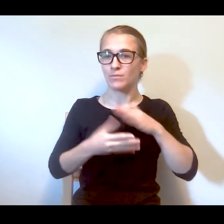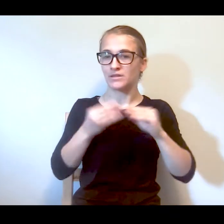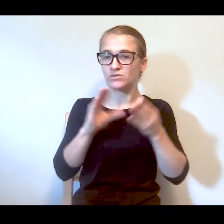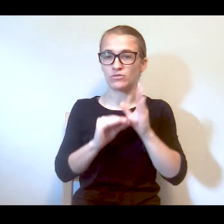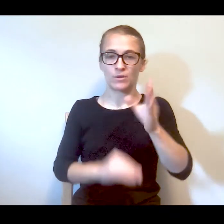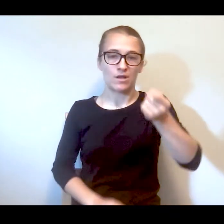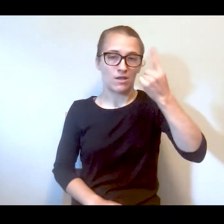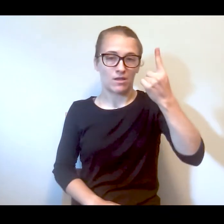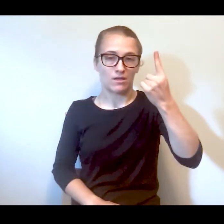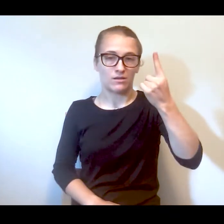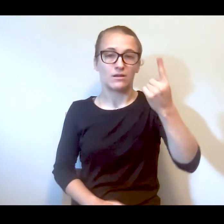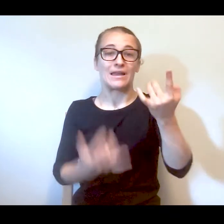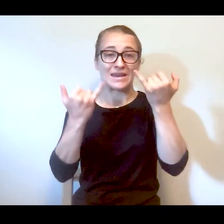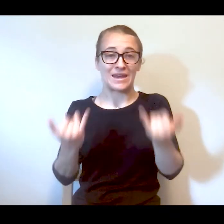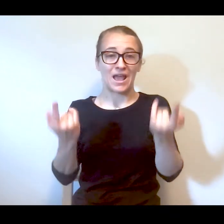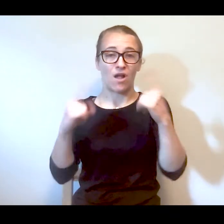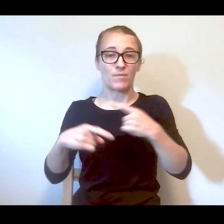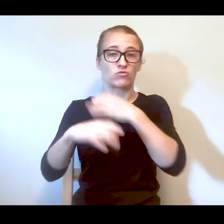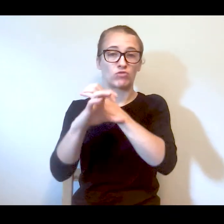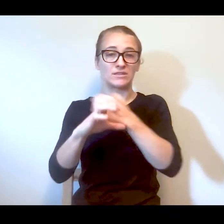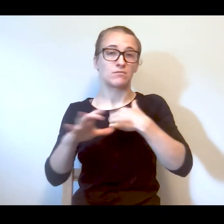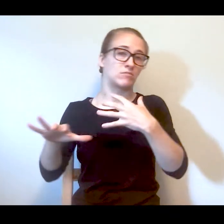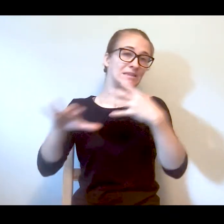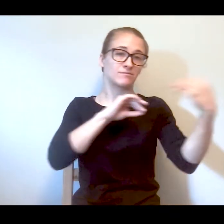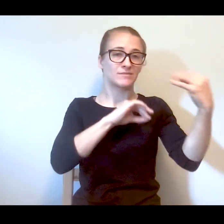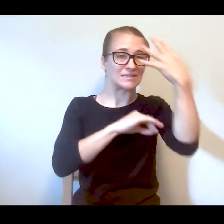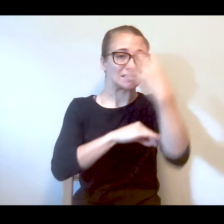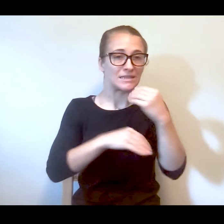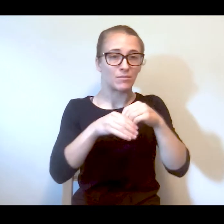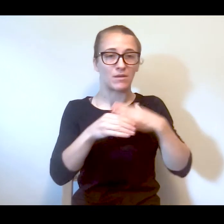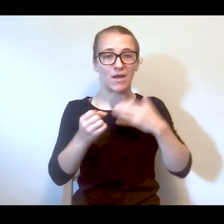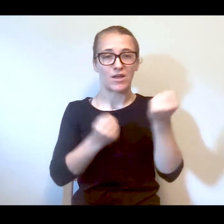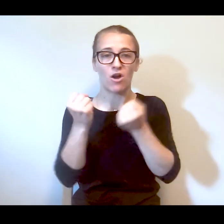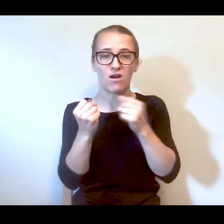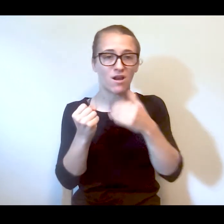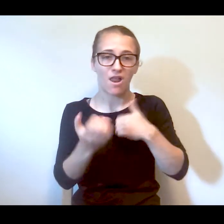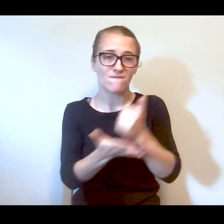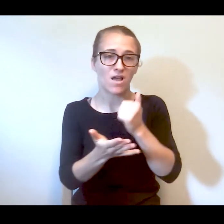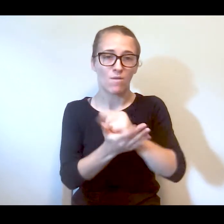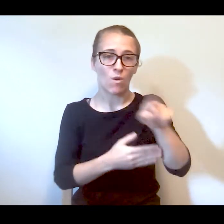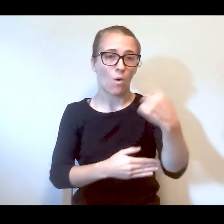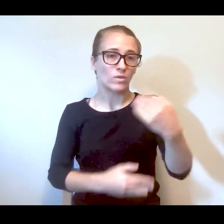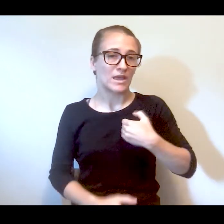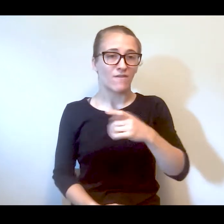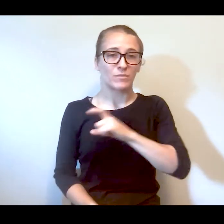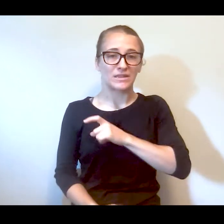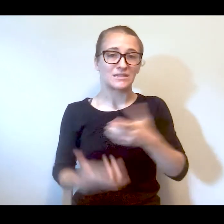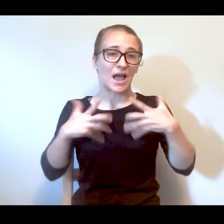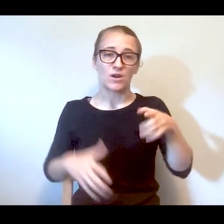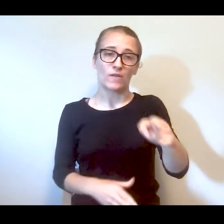When you hear my story, I go sleep in my